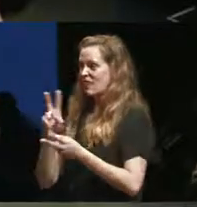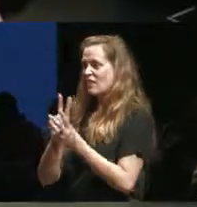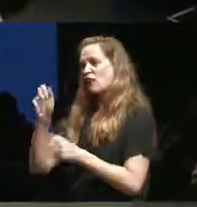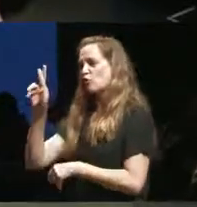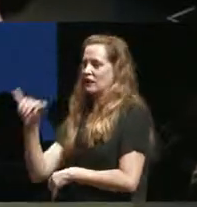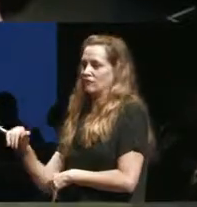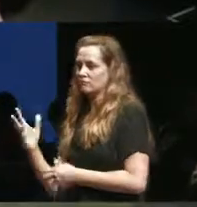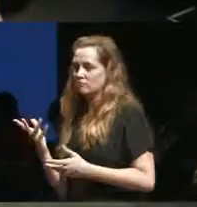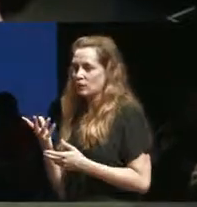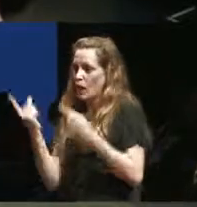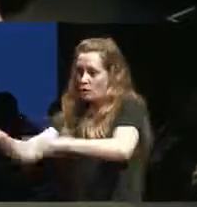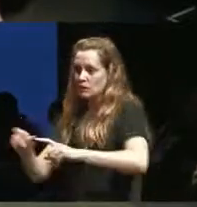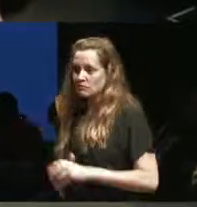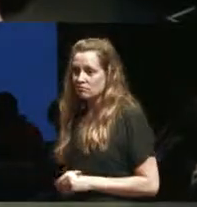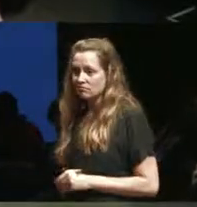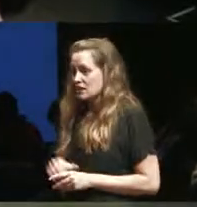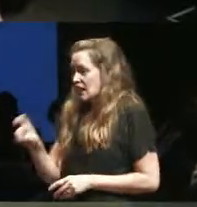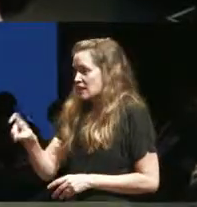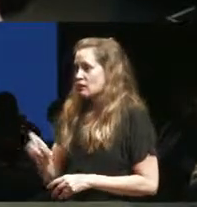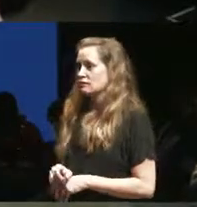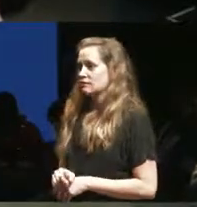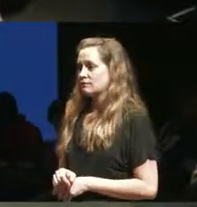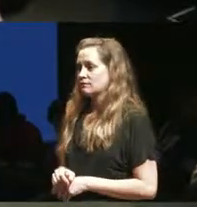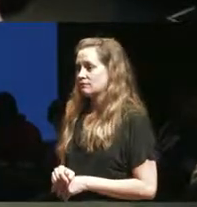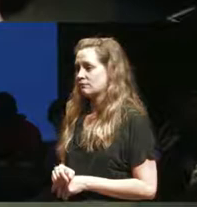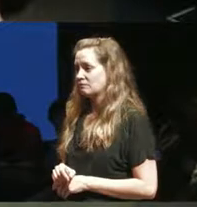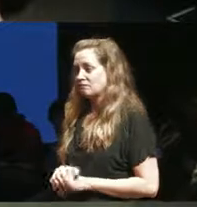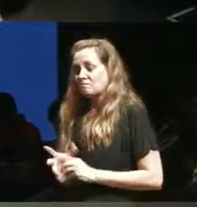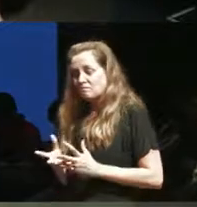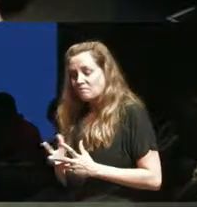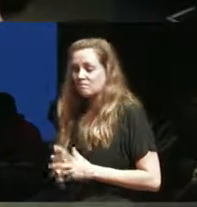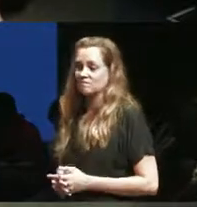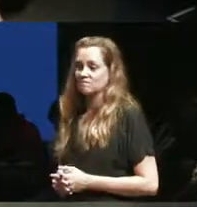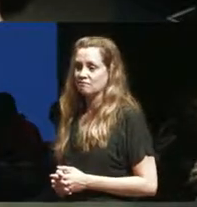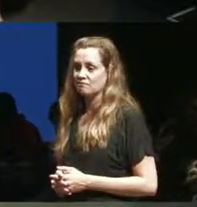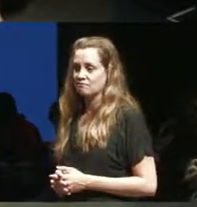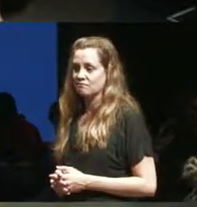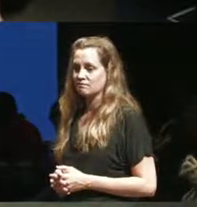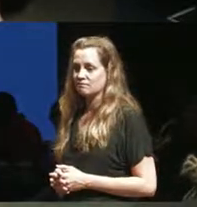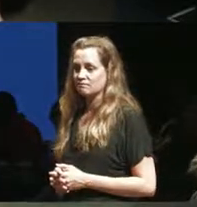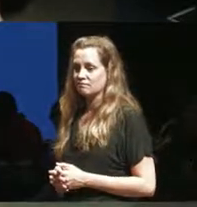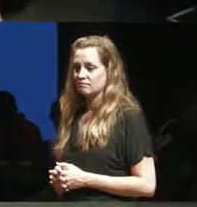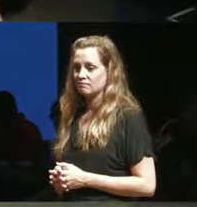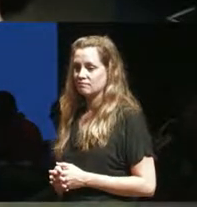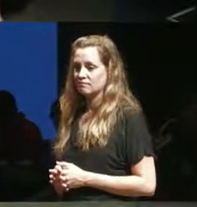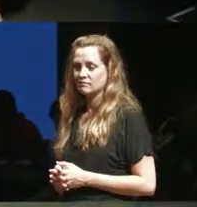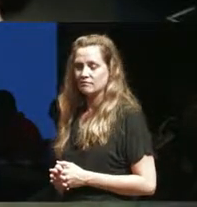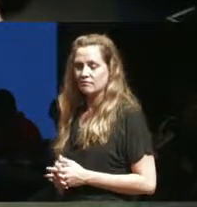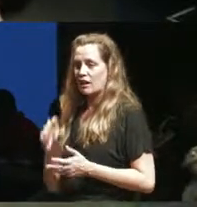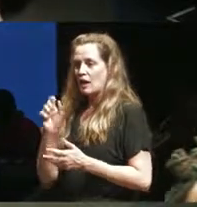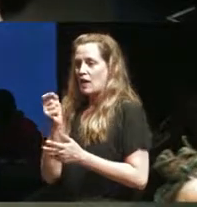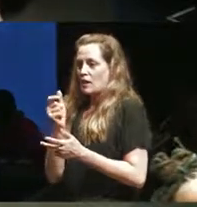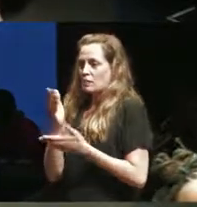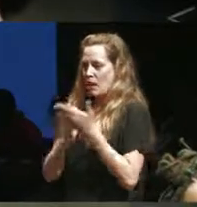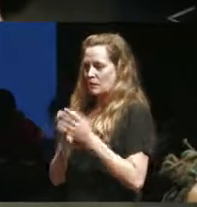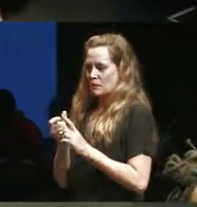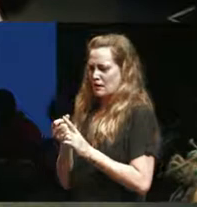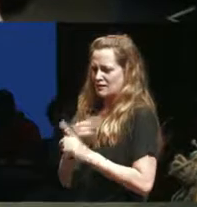that's necessary and the other piece and I'm maybe you guys can help me